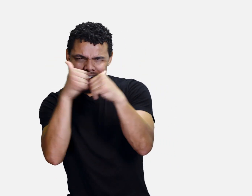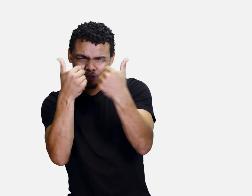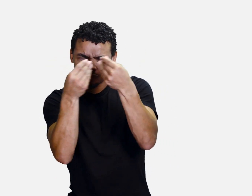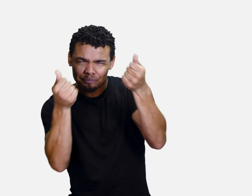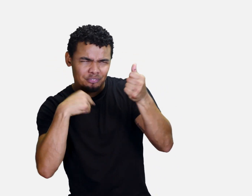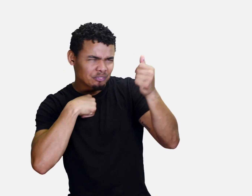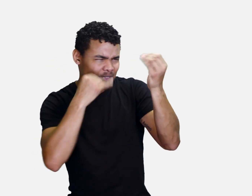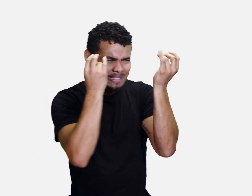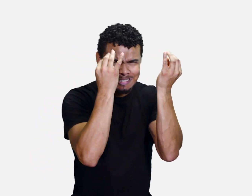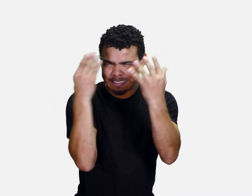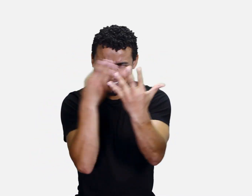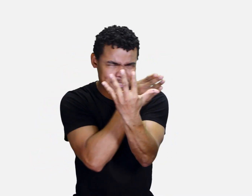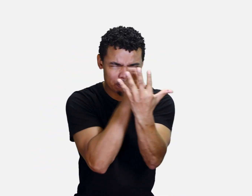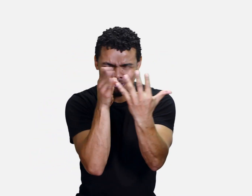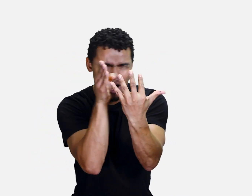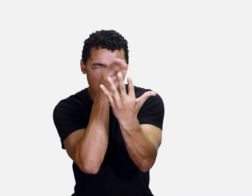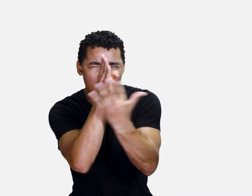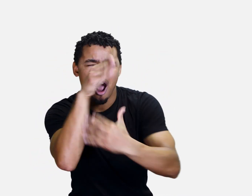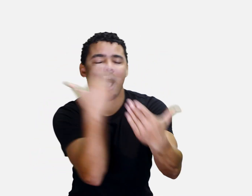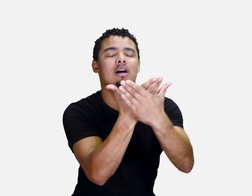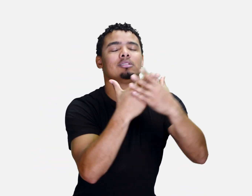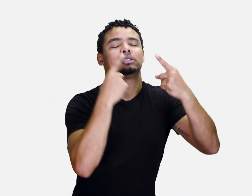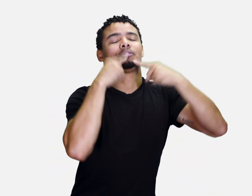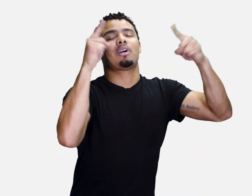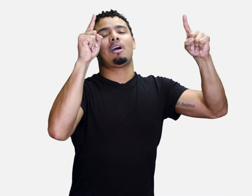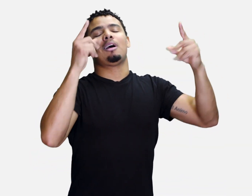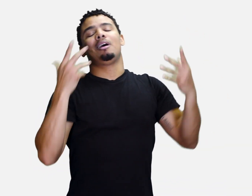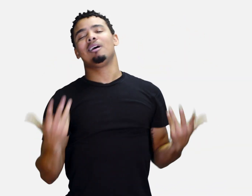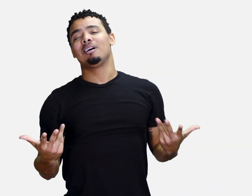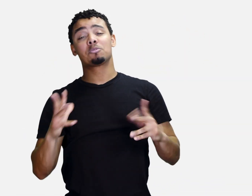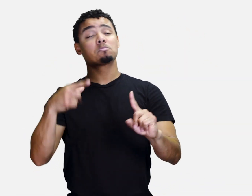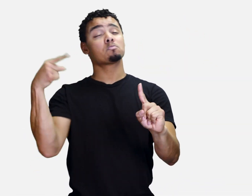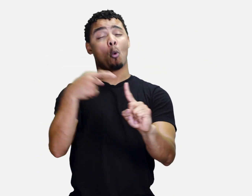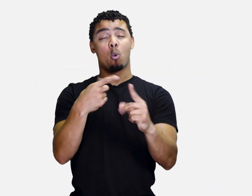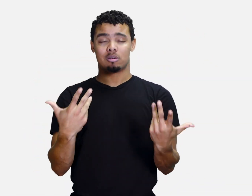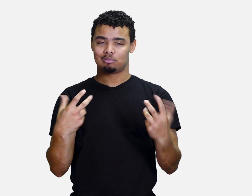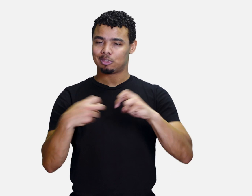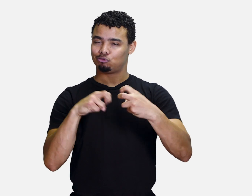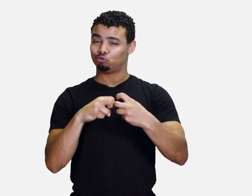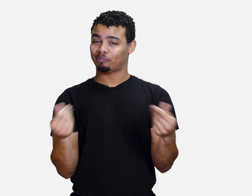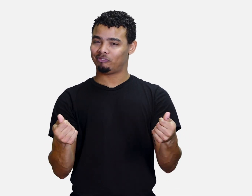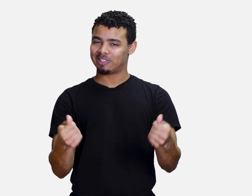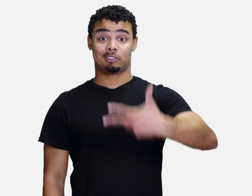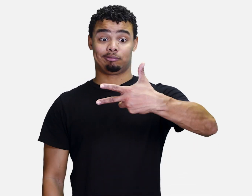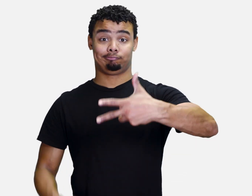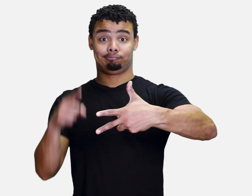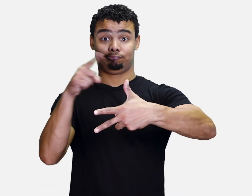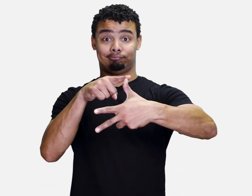and don't give up when facing challenges. It's all about problem-solving.